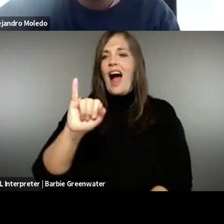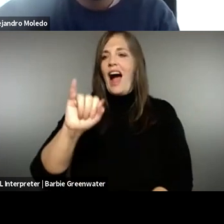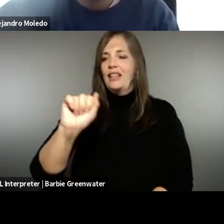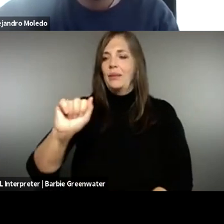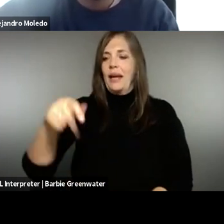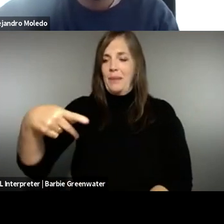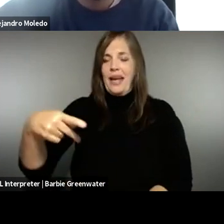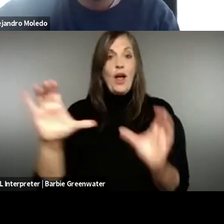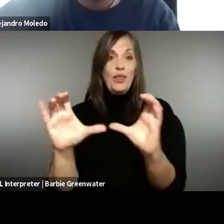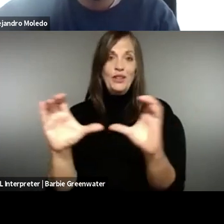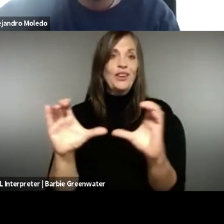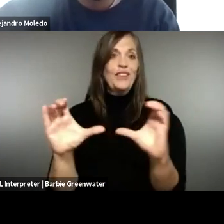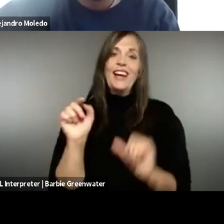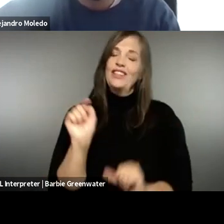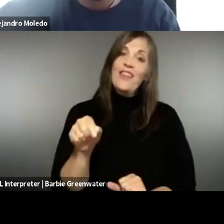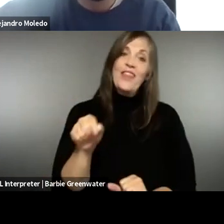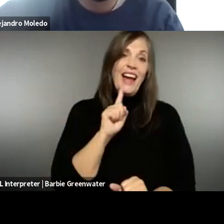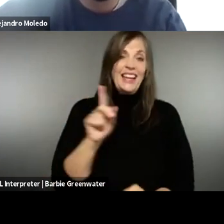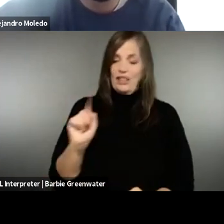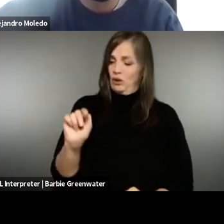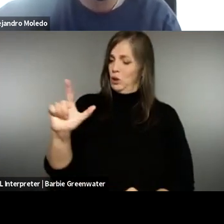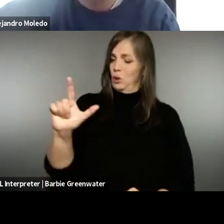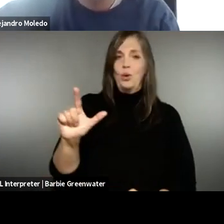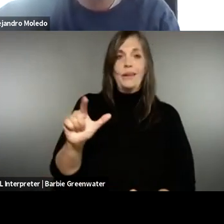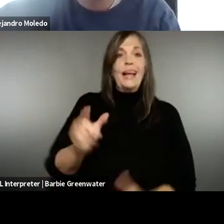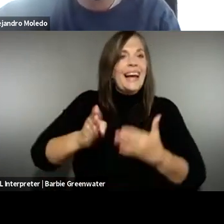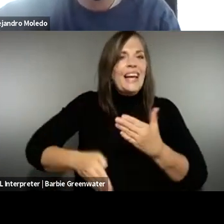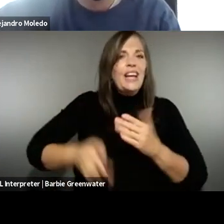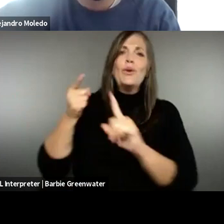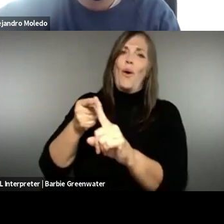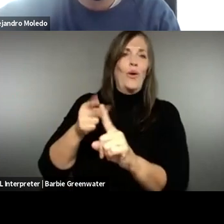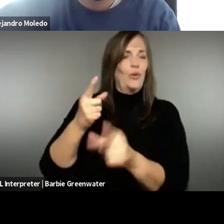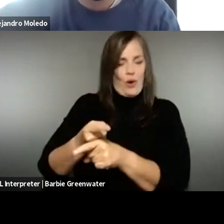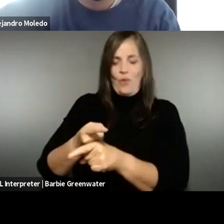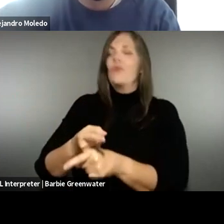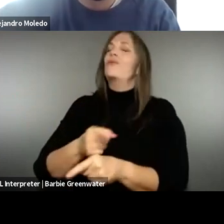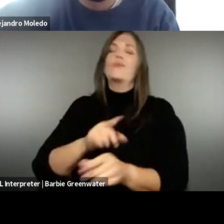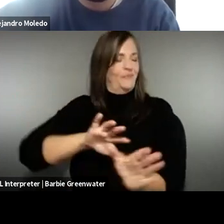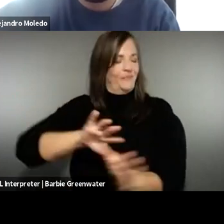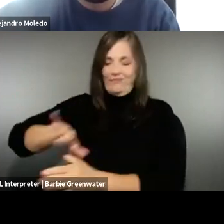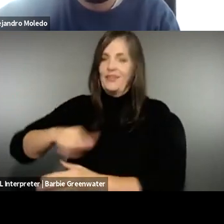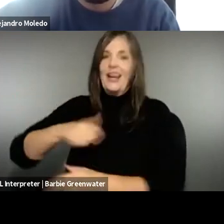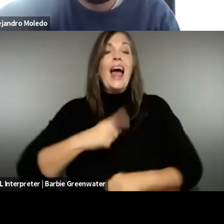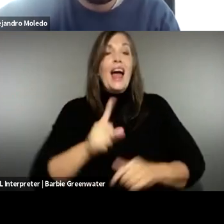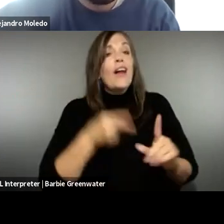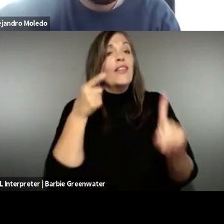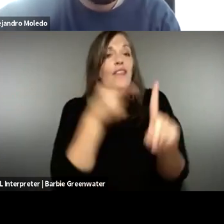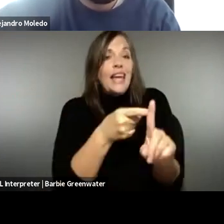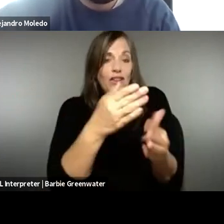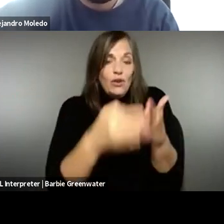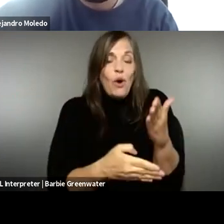with you, of course. And I wanted to also share that, I mean, the IAAP, the certification is kind of a tool. It's not the end goal